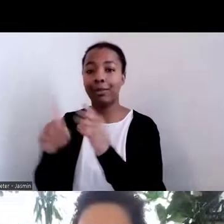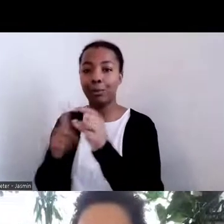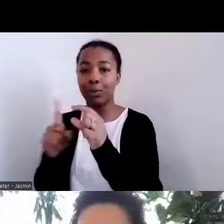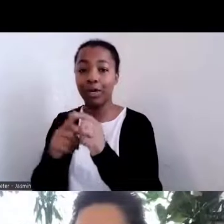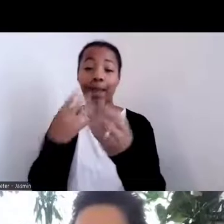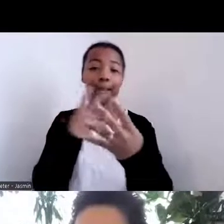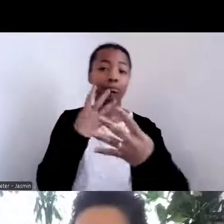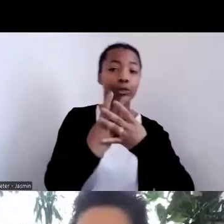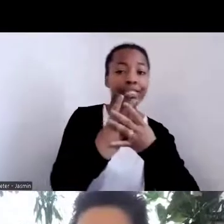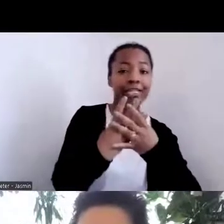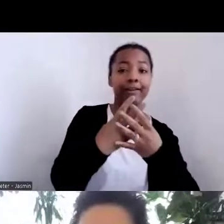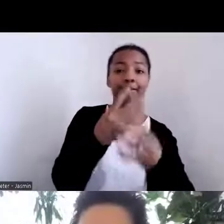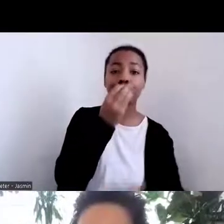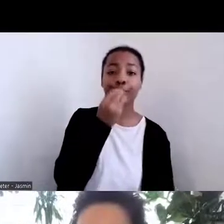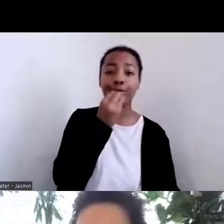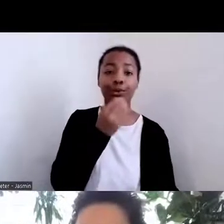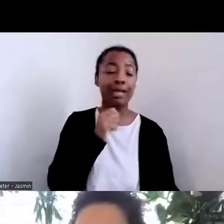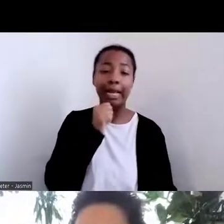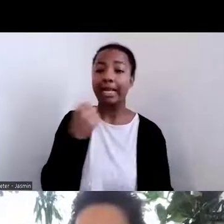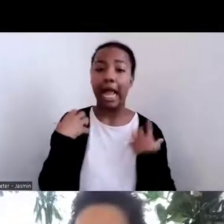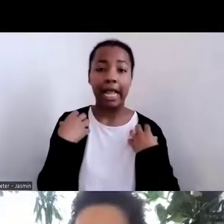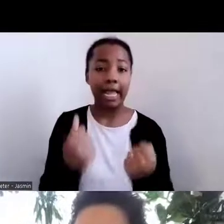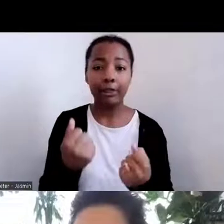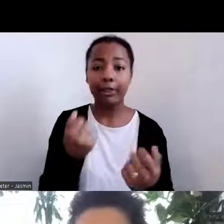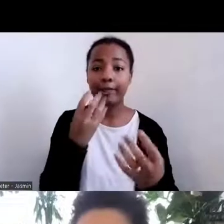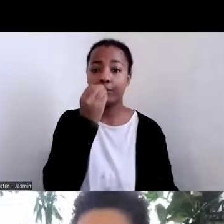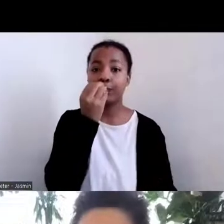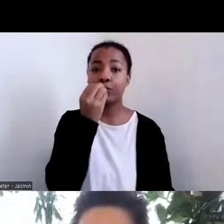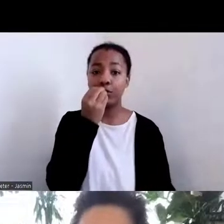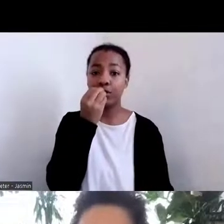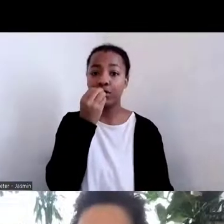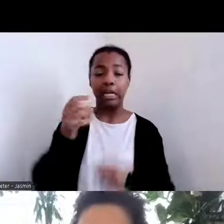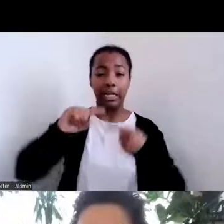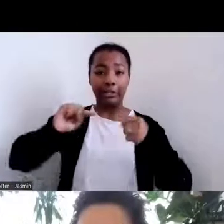food that contaminates our bodies, the food that doesn't belong in our bodies.